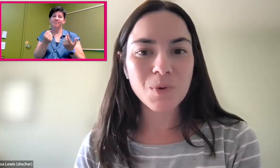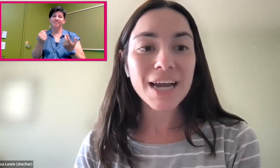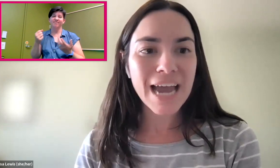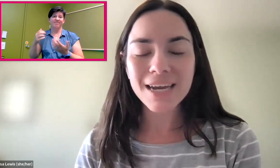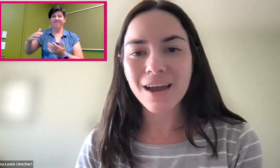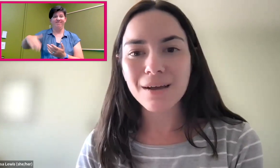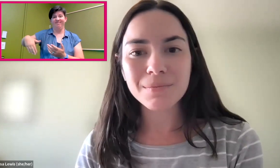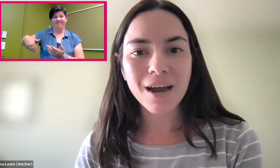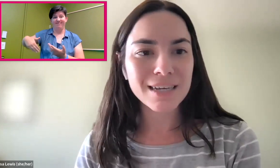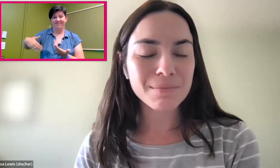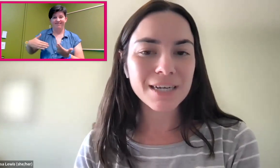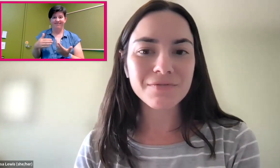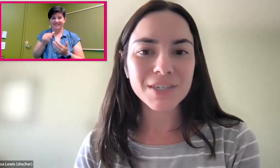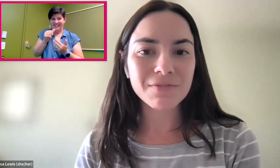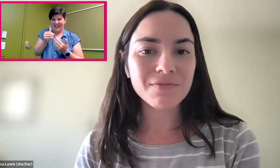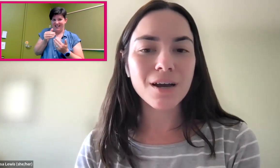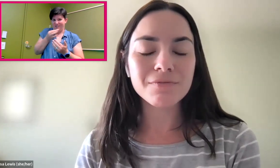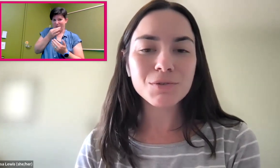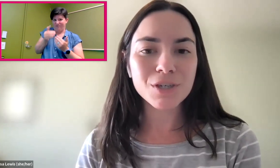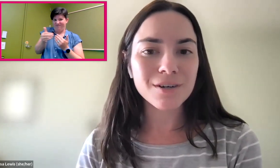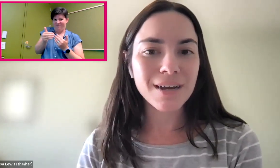not yet, not in the immediate future.